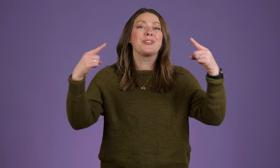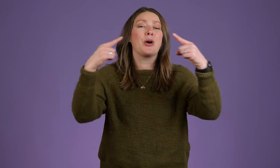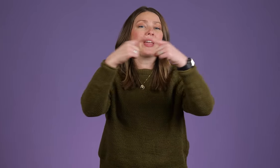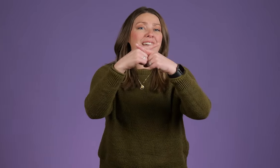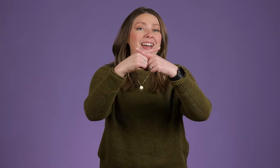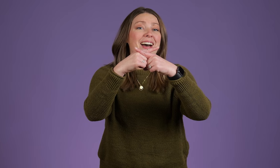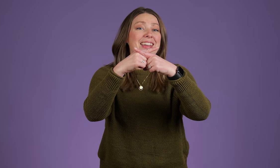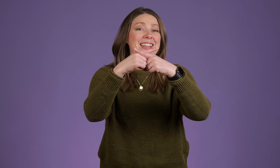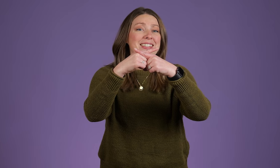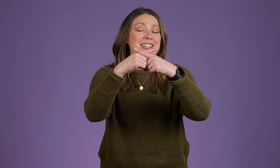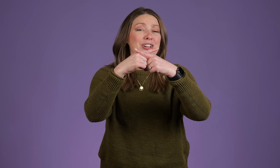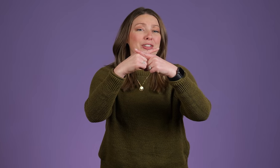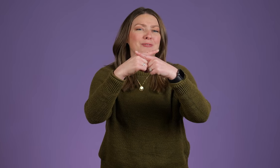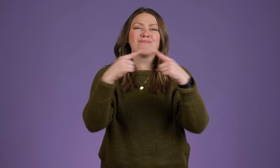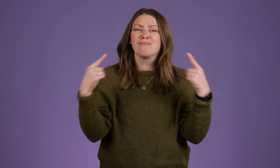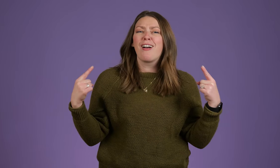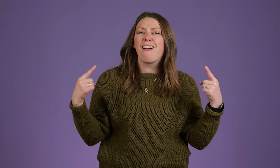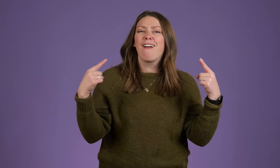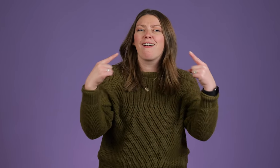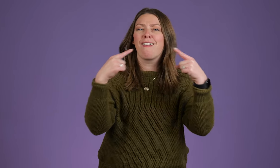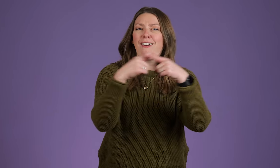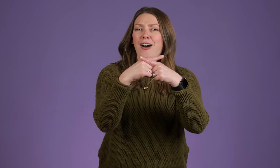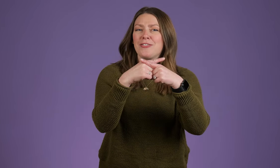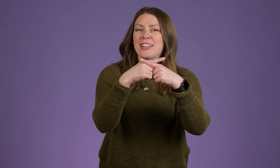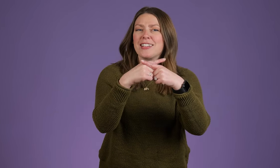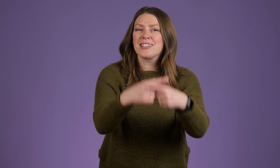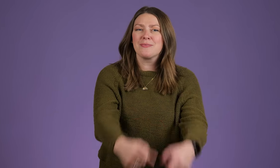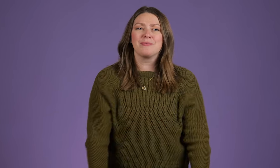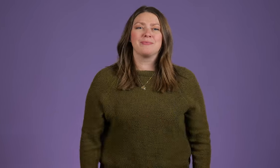going against each other. Conflict